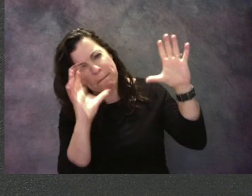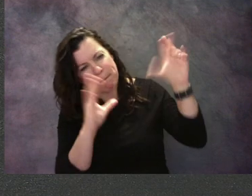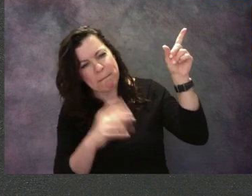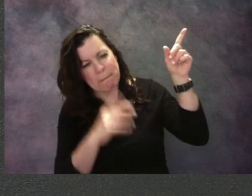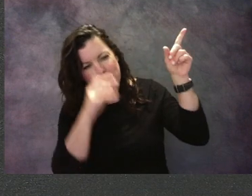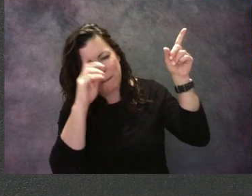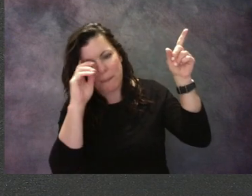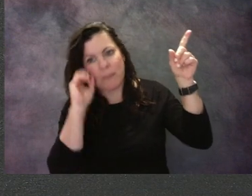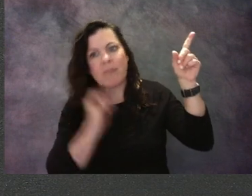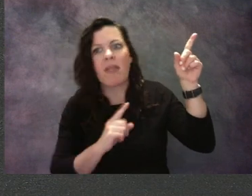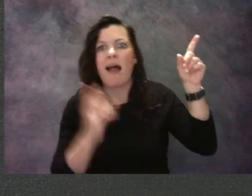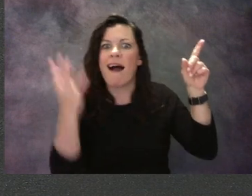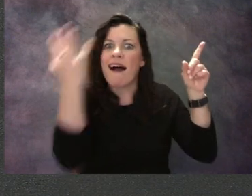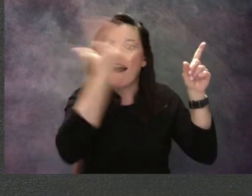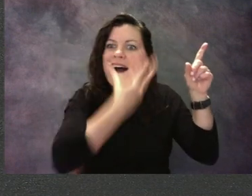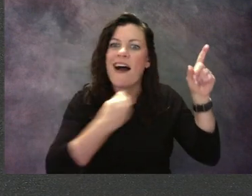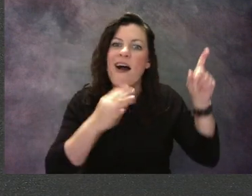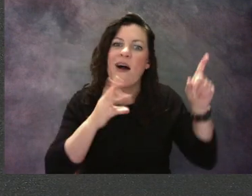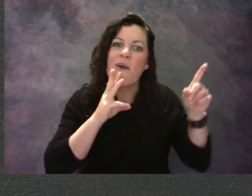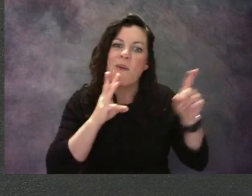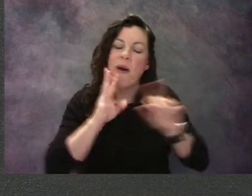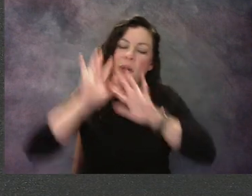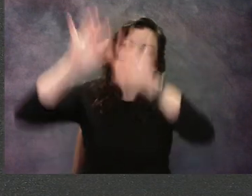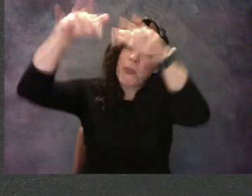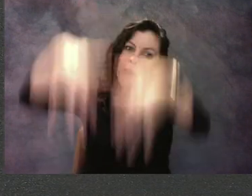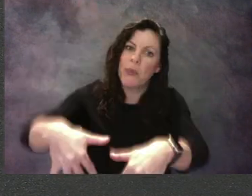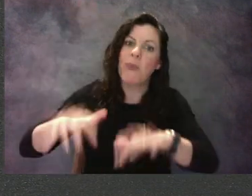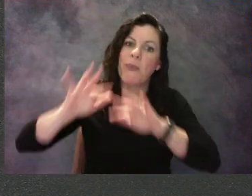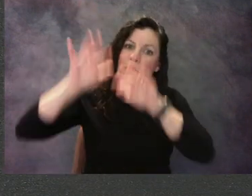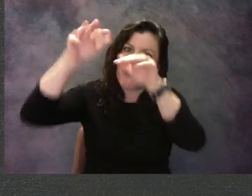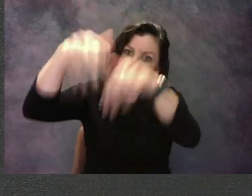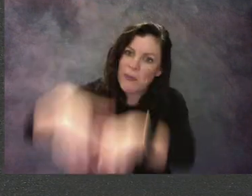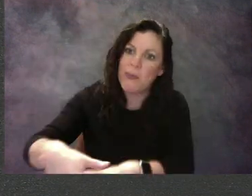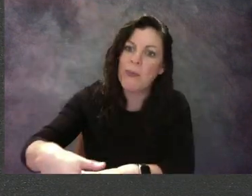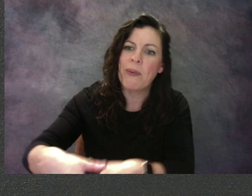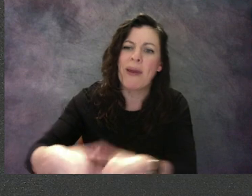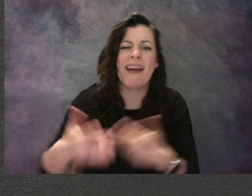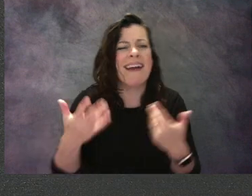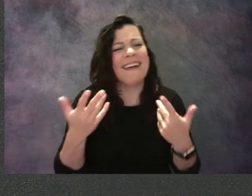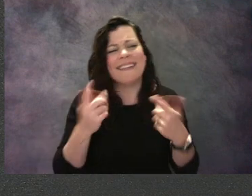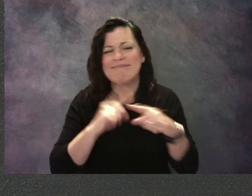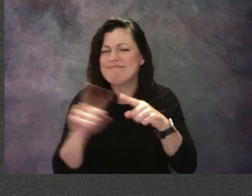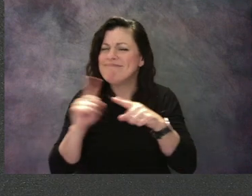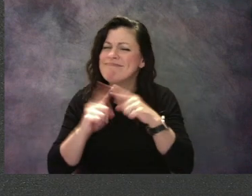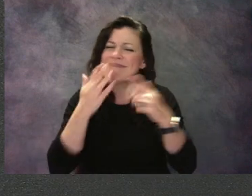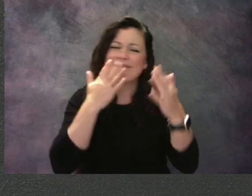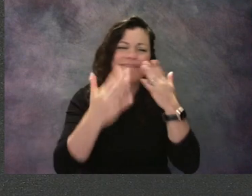We have this beautiful waterfall and look at all of these different shades of green in the leaves.